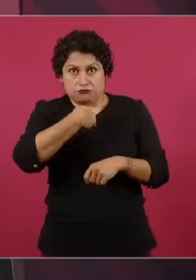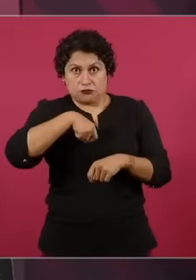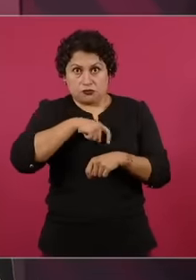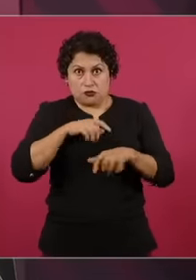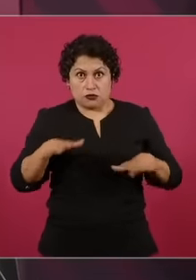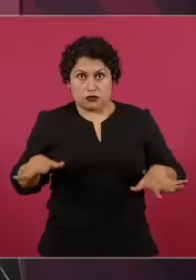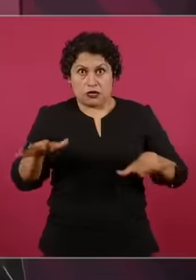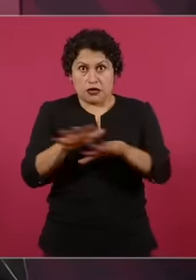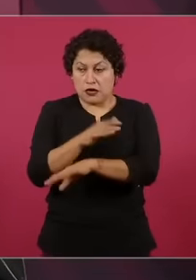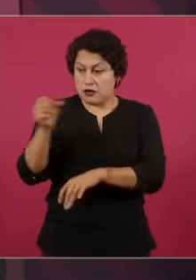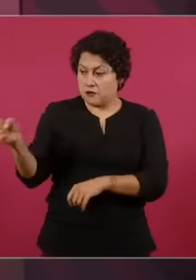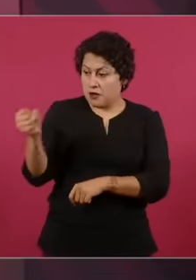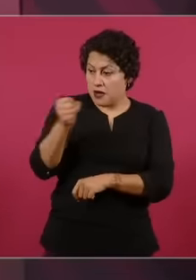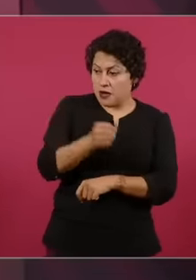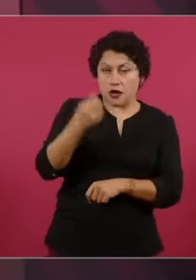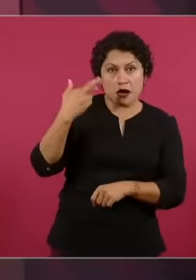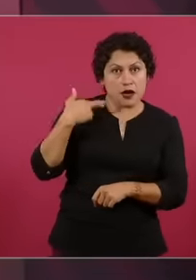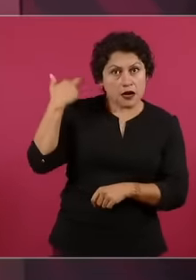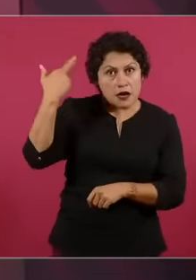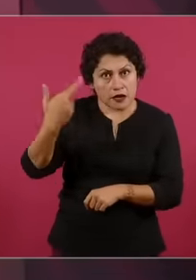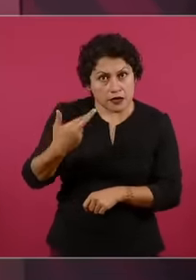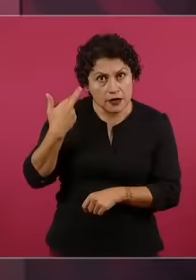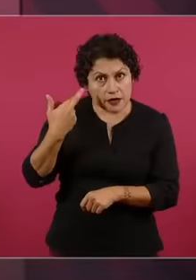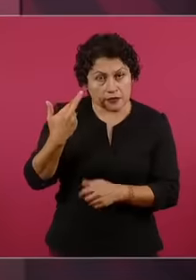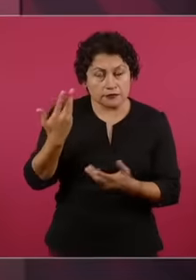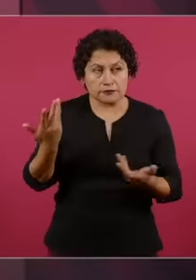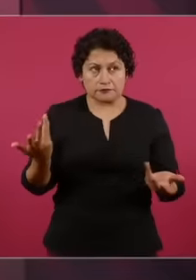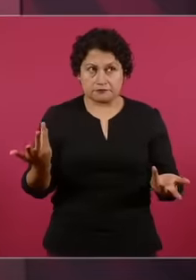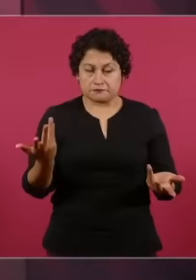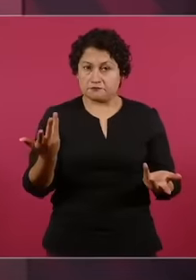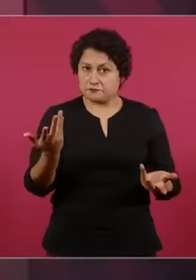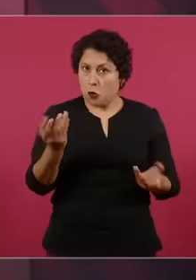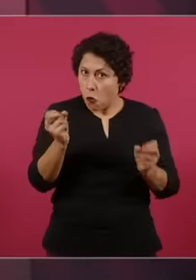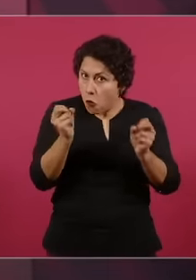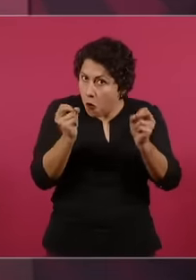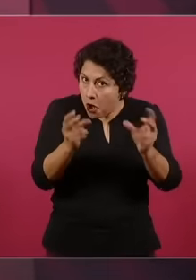monarchy In other words, the first day of October was the